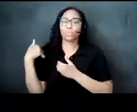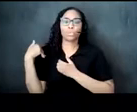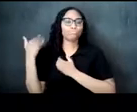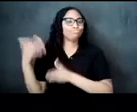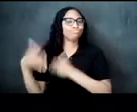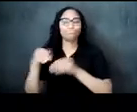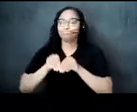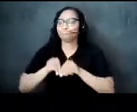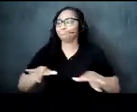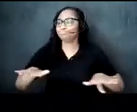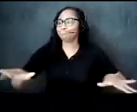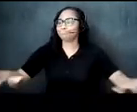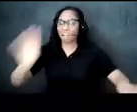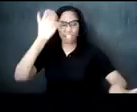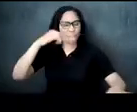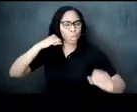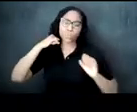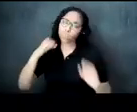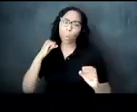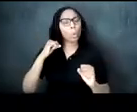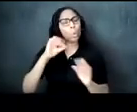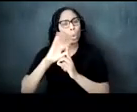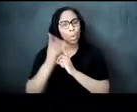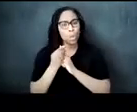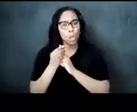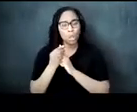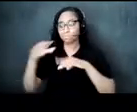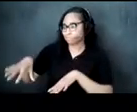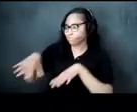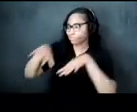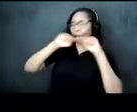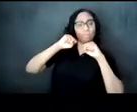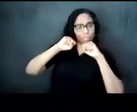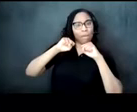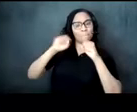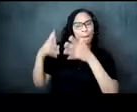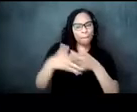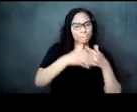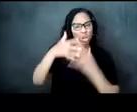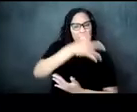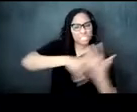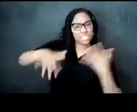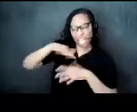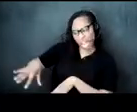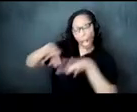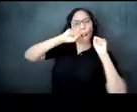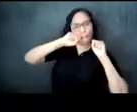this rich culture was remixed into american society and continues to be celebrated present